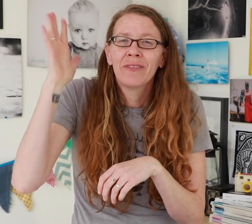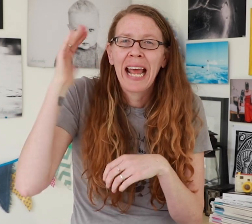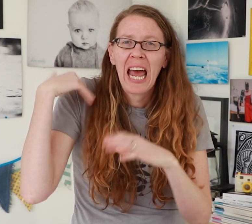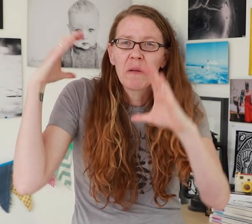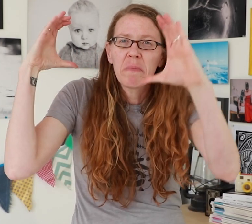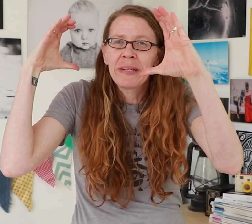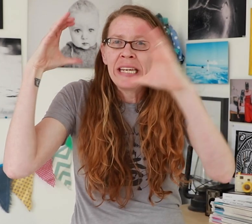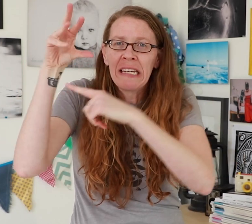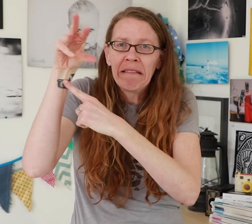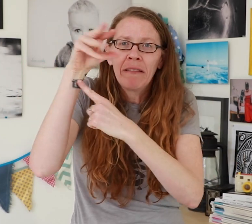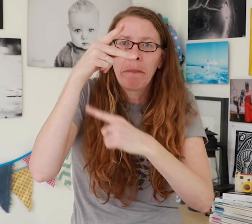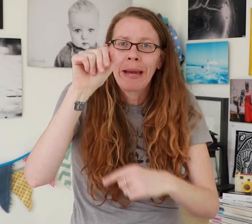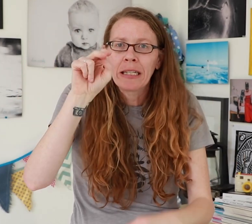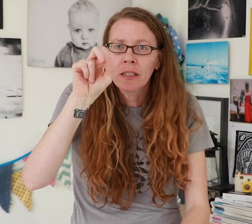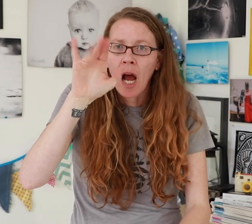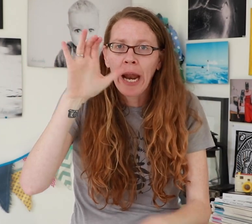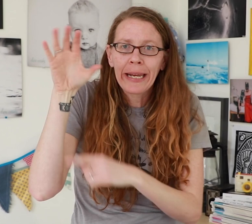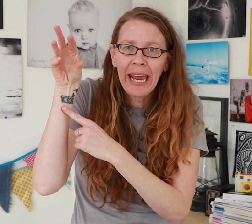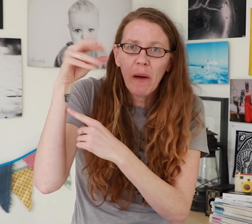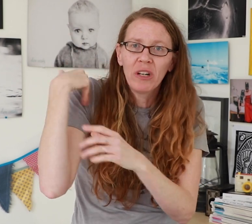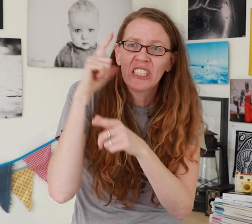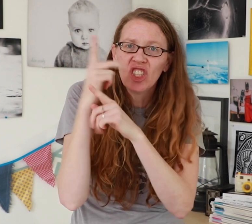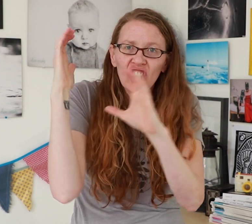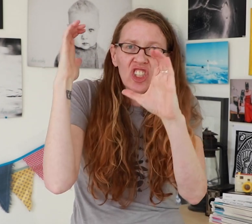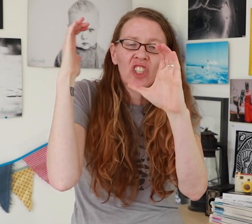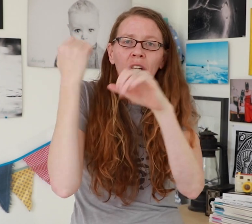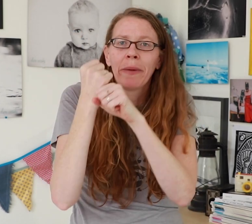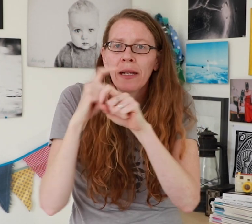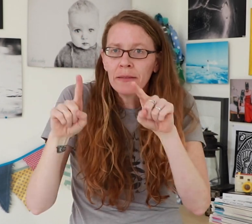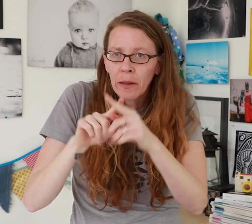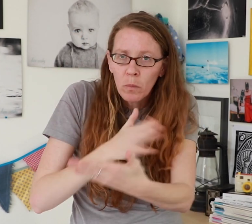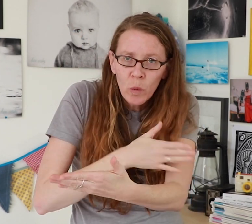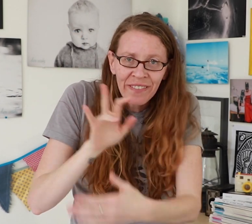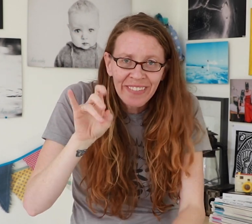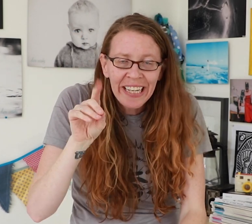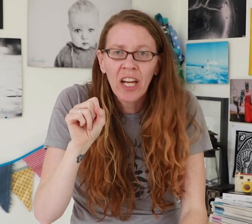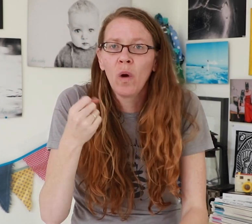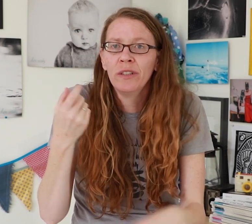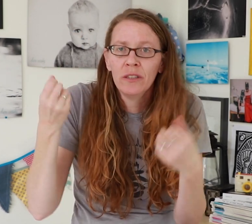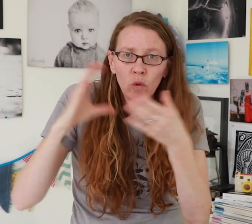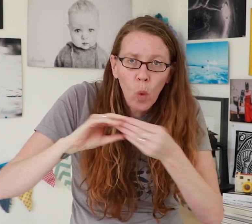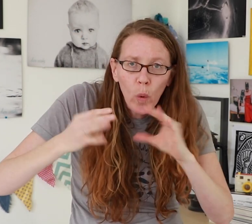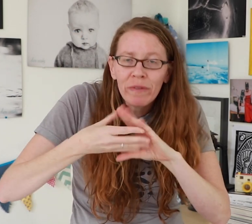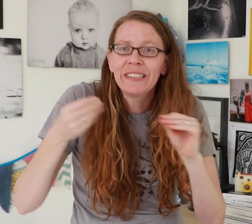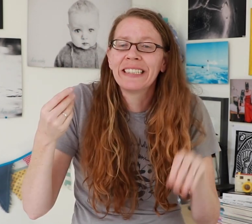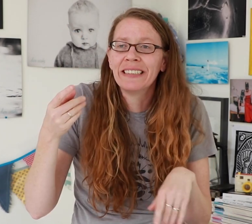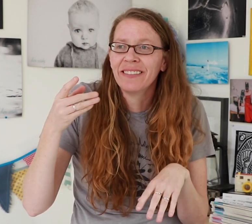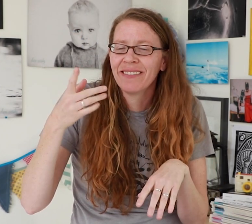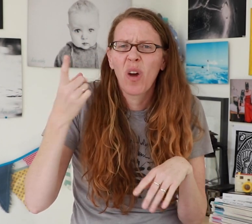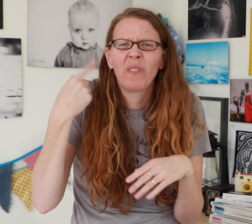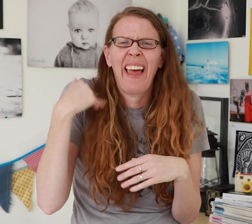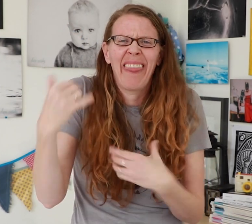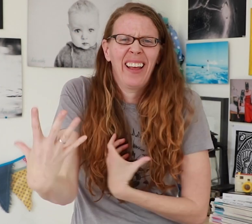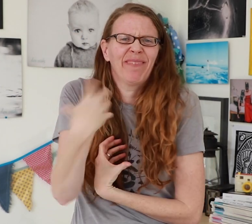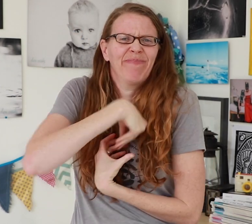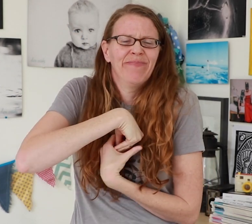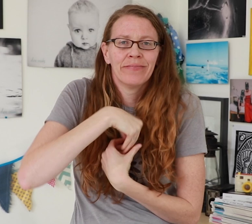We used to have a huge Panasonic camera that we lugged around making music videos or ASL stories, so I always had that artistic inspiration in me.